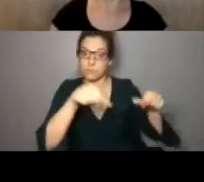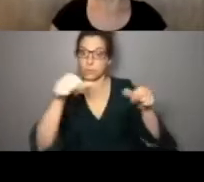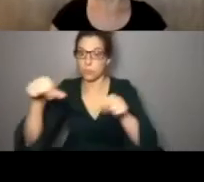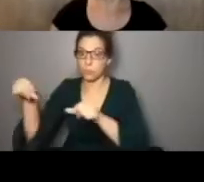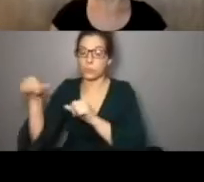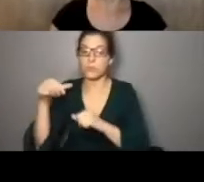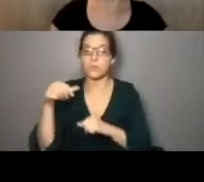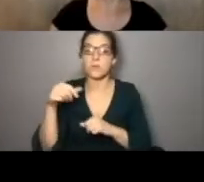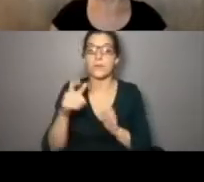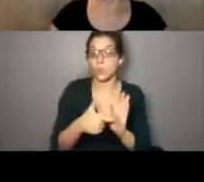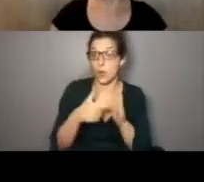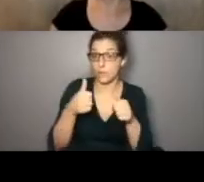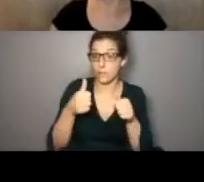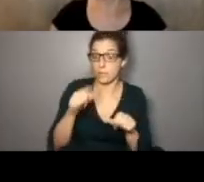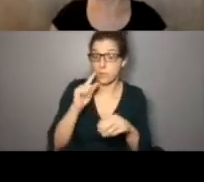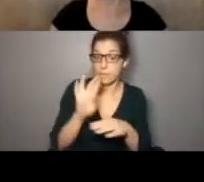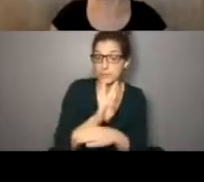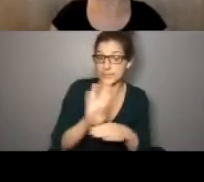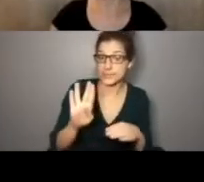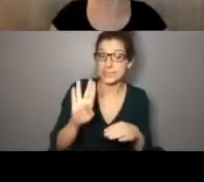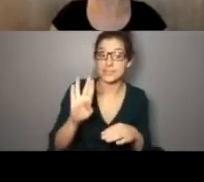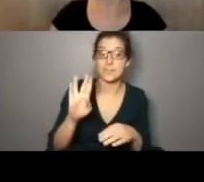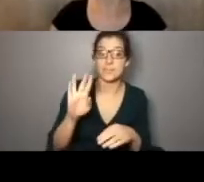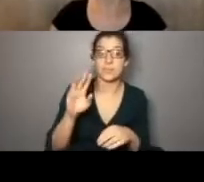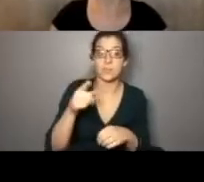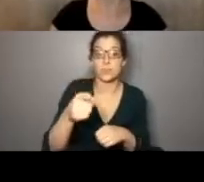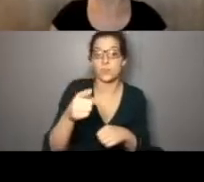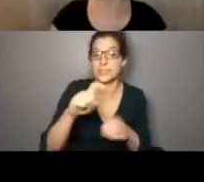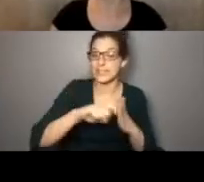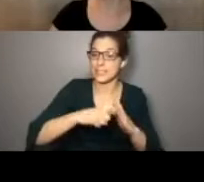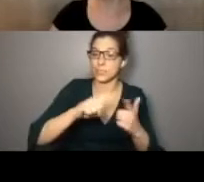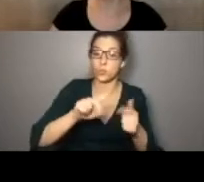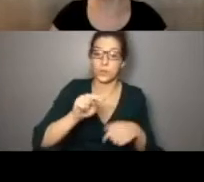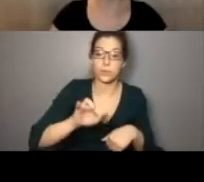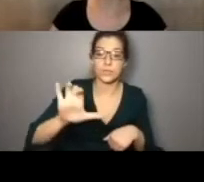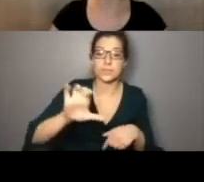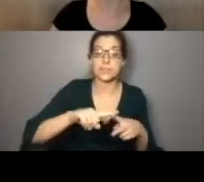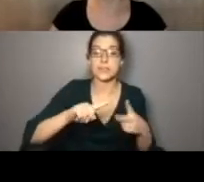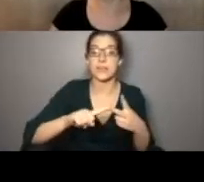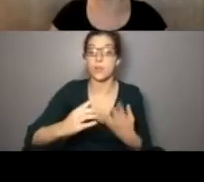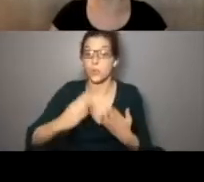. There's a required poster for businesses through key to NYC and also a